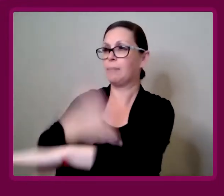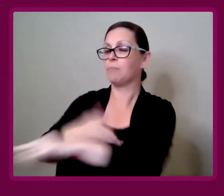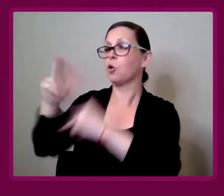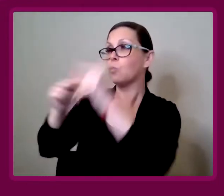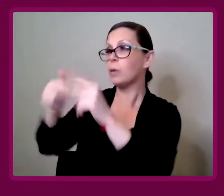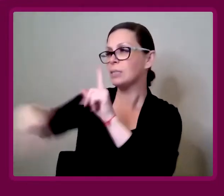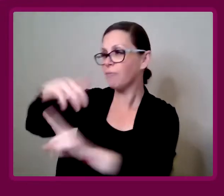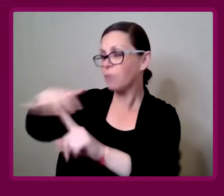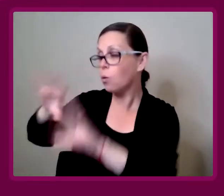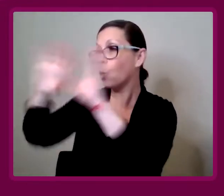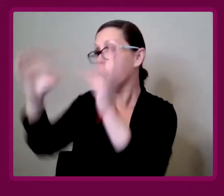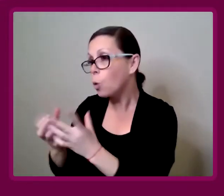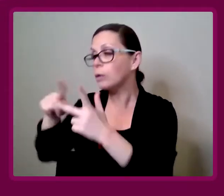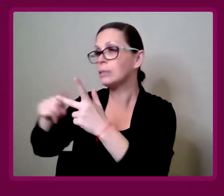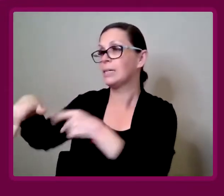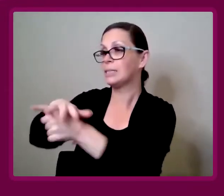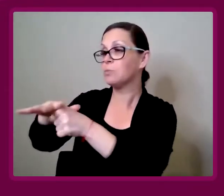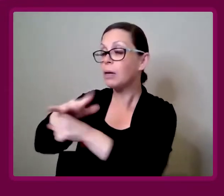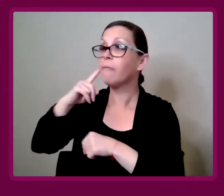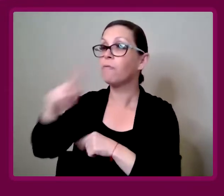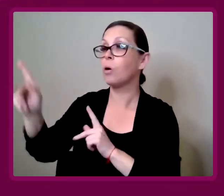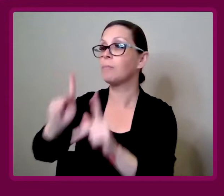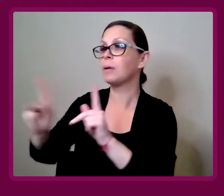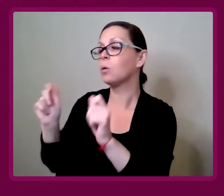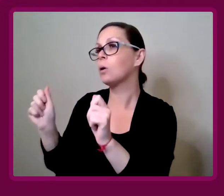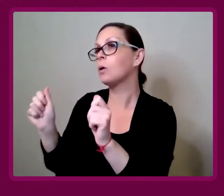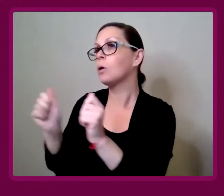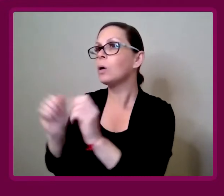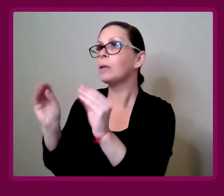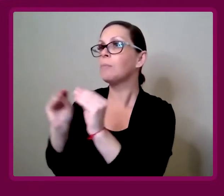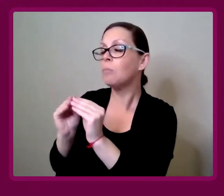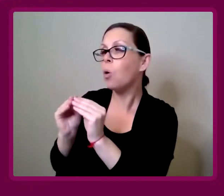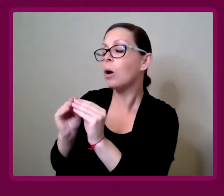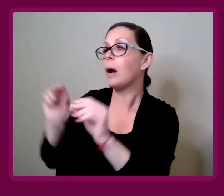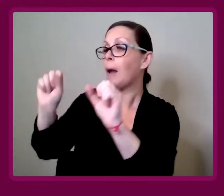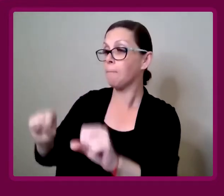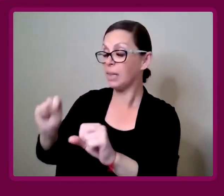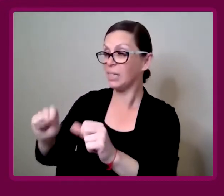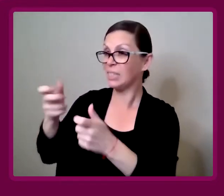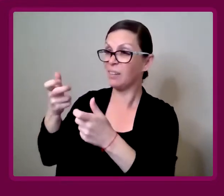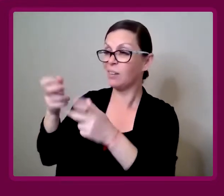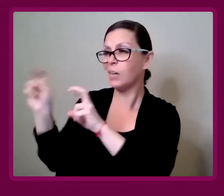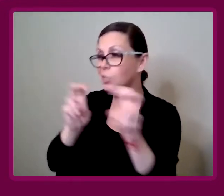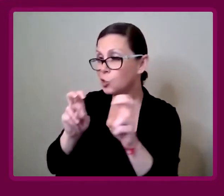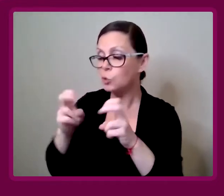How could we improve our world, our spaces, for people with more mobility issues?